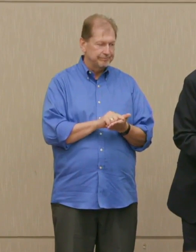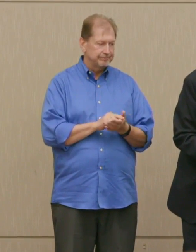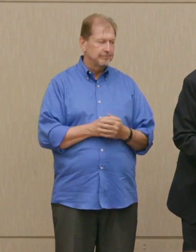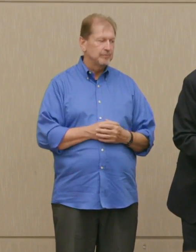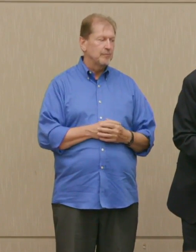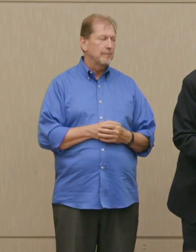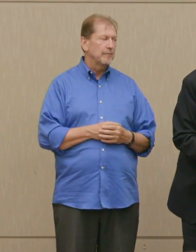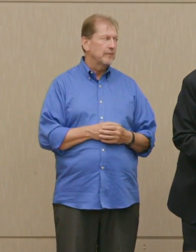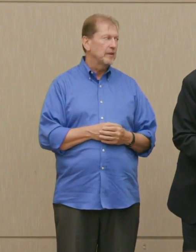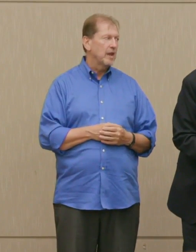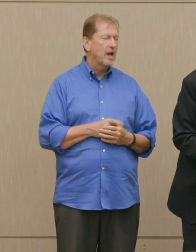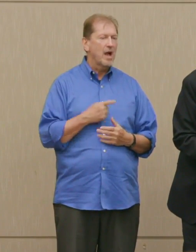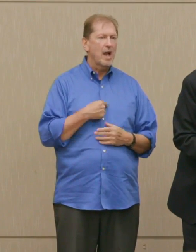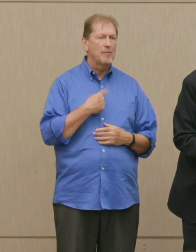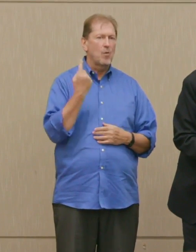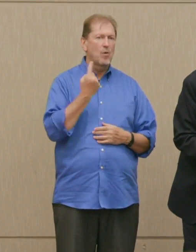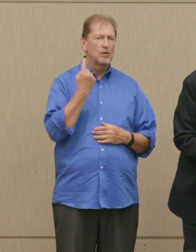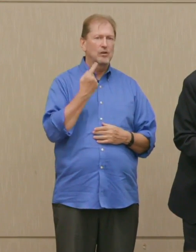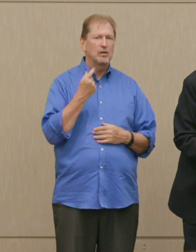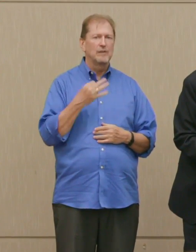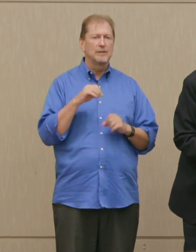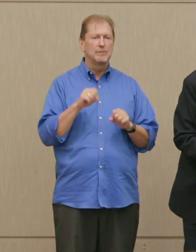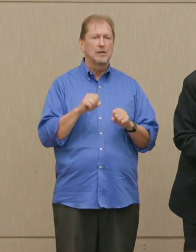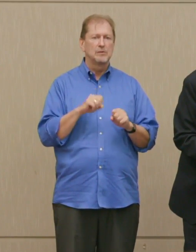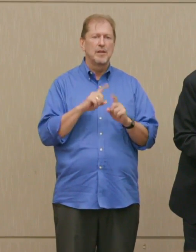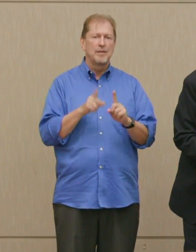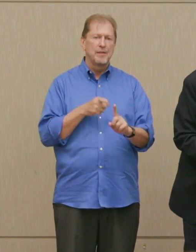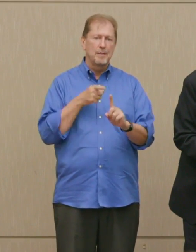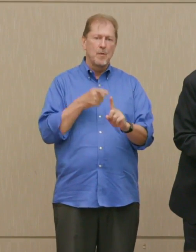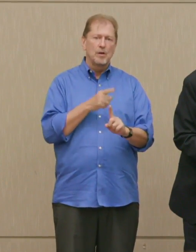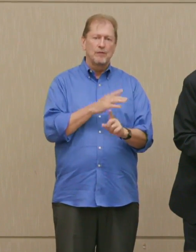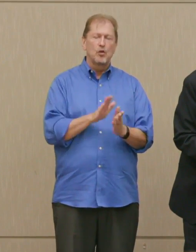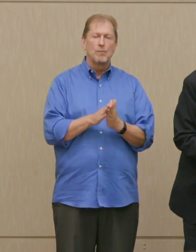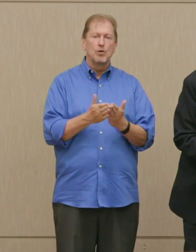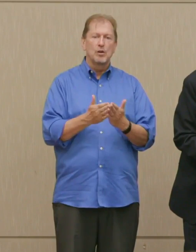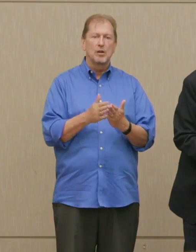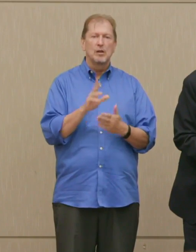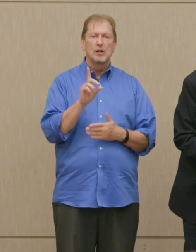Is it too cynical to say that the lesson of your book, The Doomsday Machine, is that politics